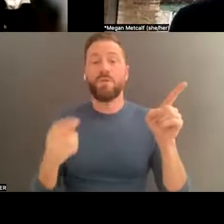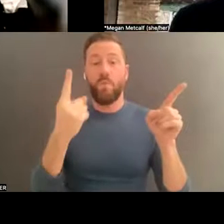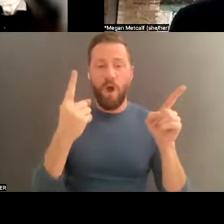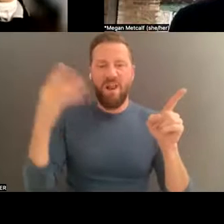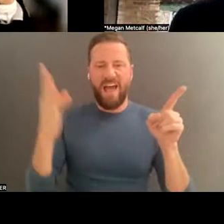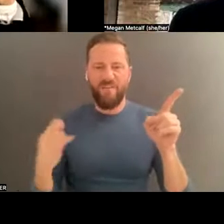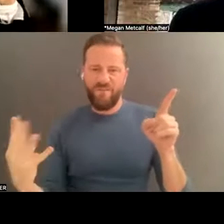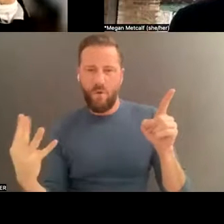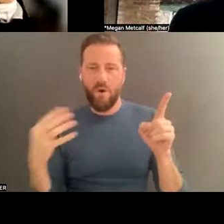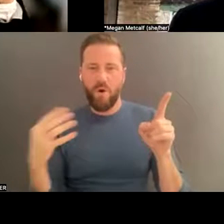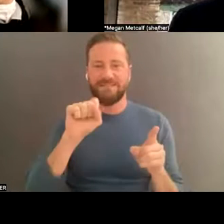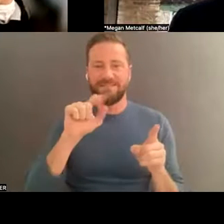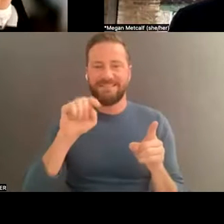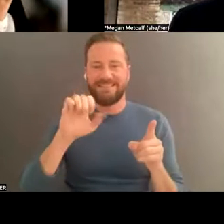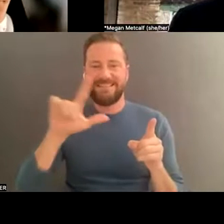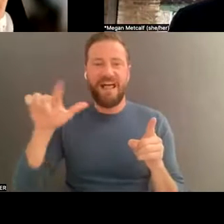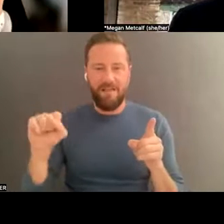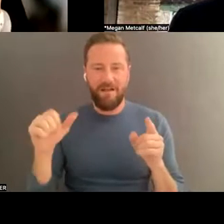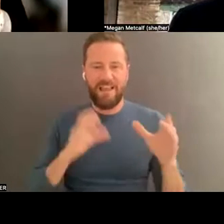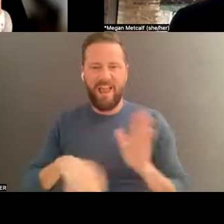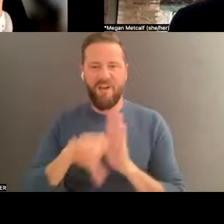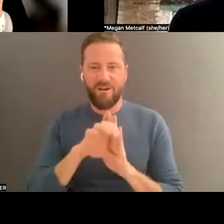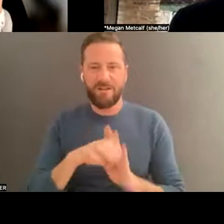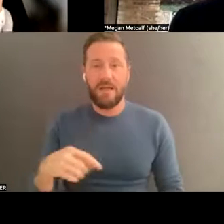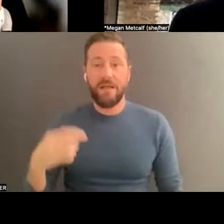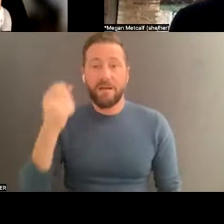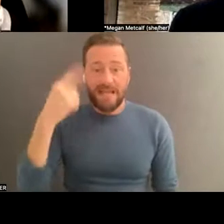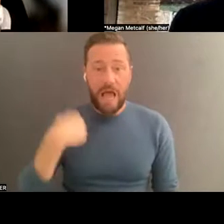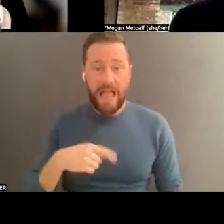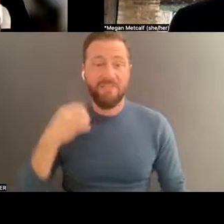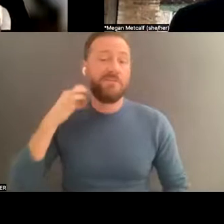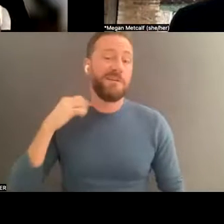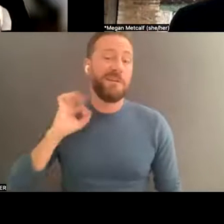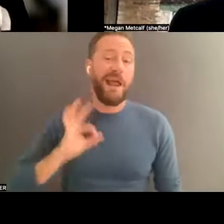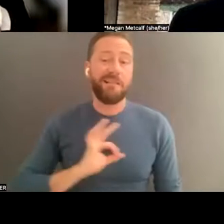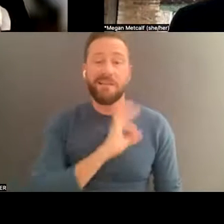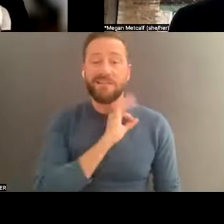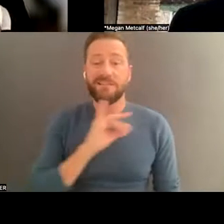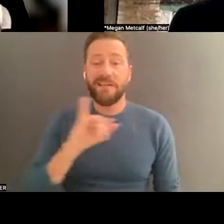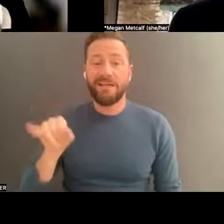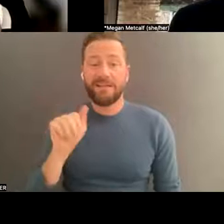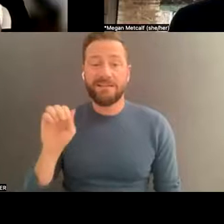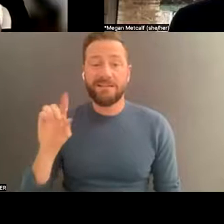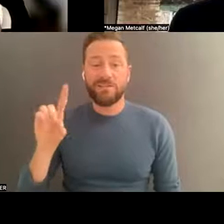s. I'm also wearing a generated of a little dragon -- I'm also wearing a jade